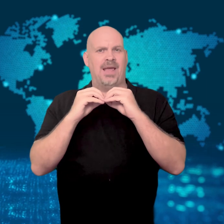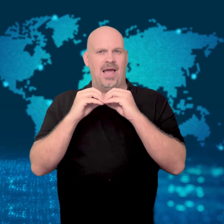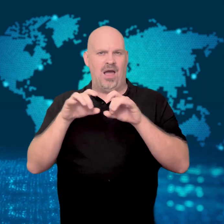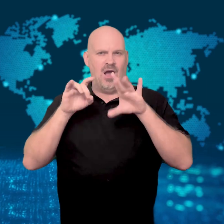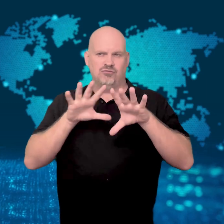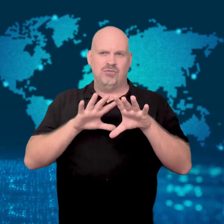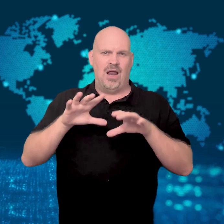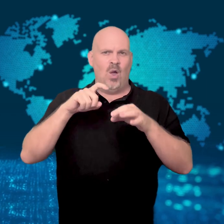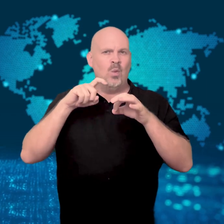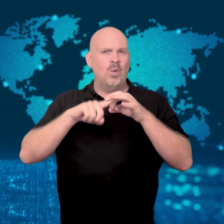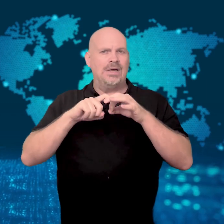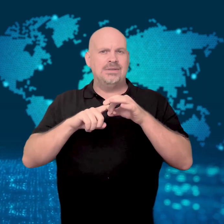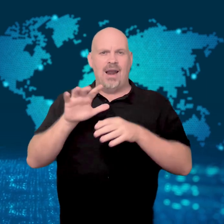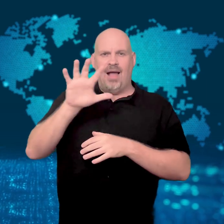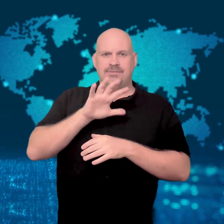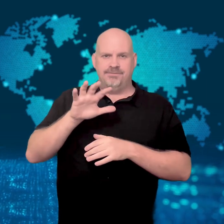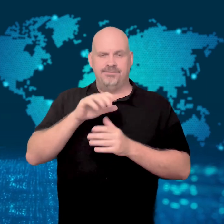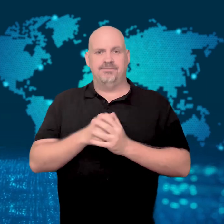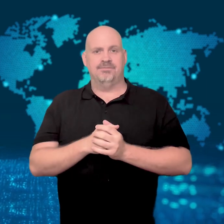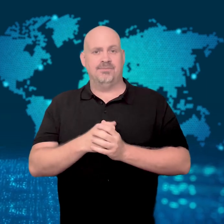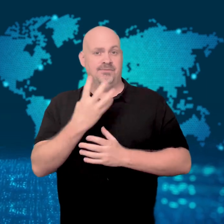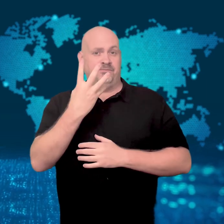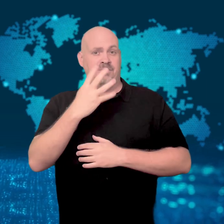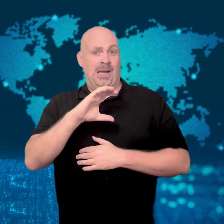in Queensland, Australia.